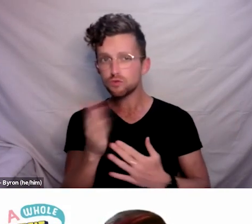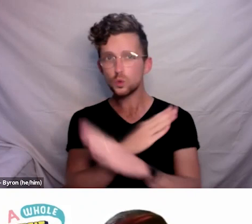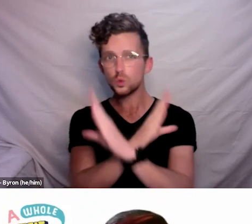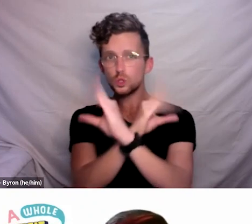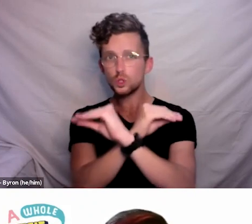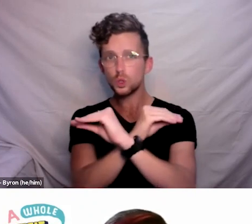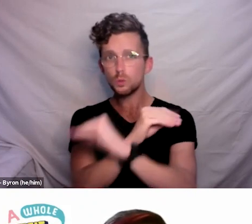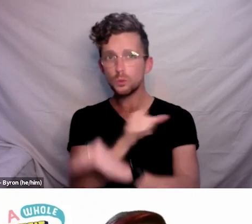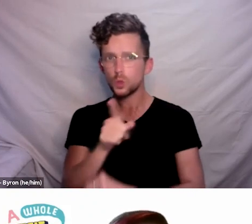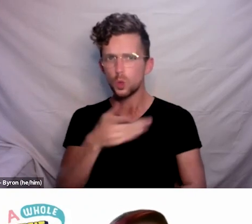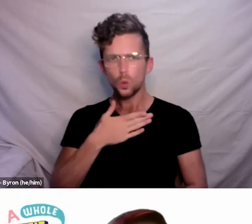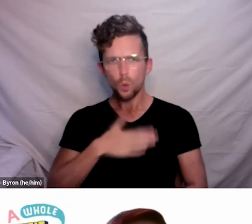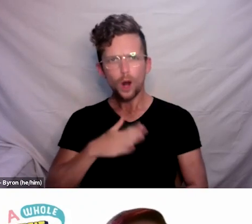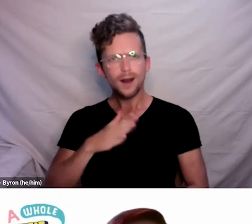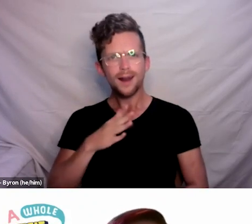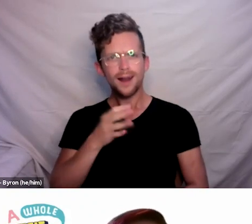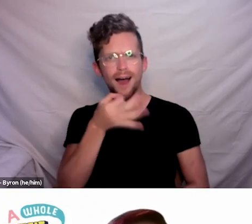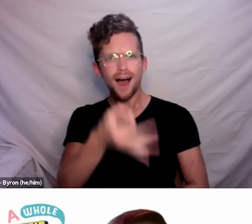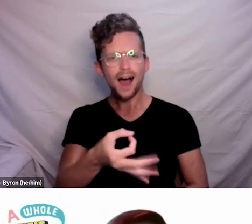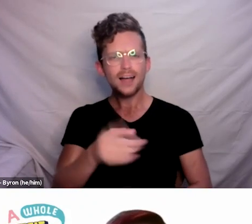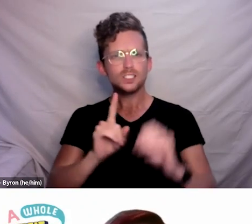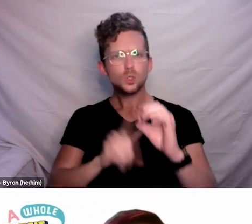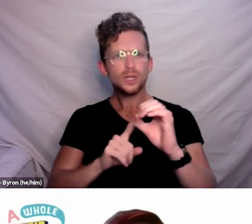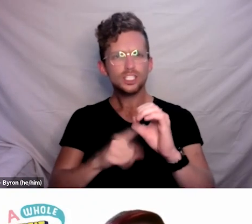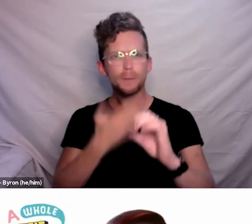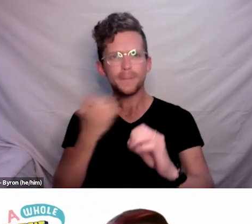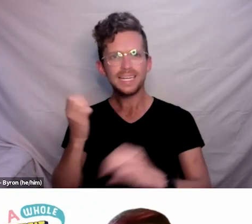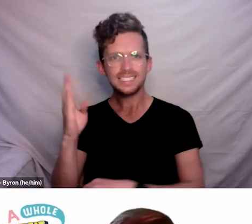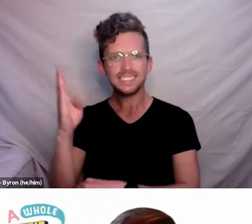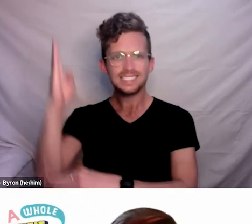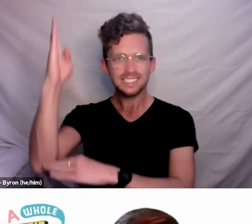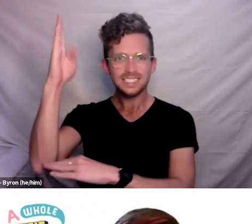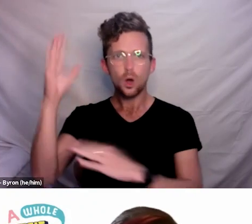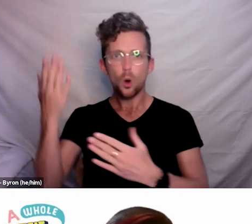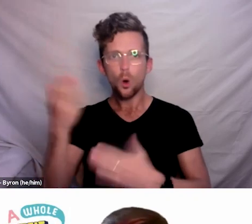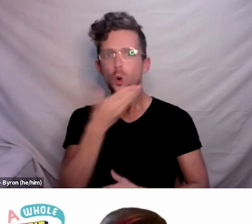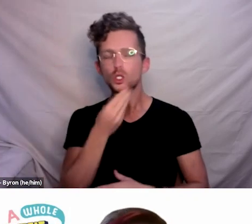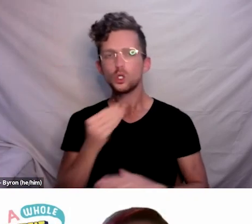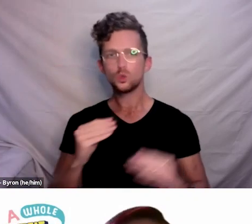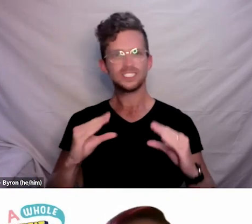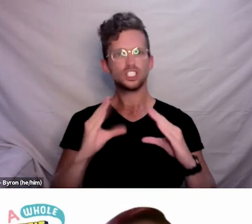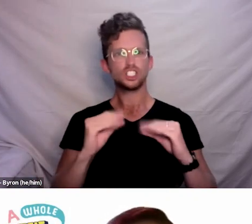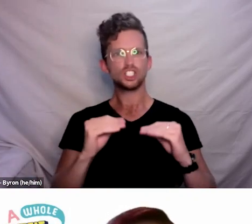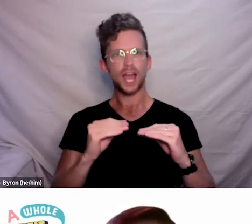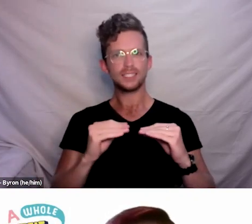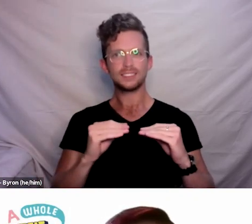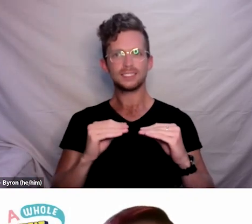for you to put those in the chat, please go ahead and do so and we will be watching out for those